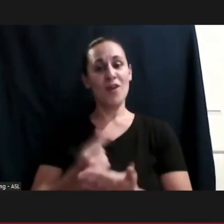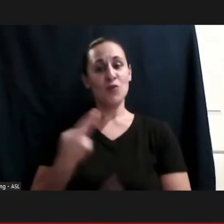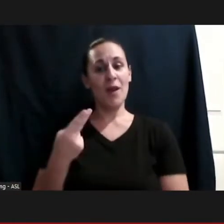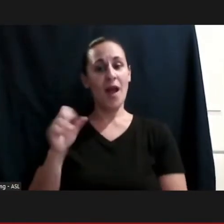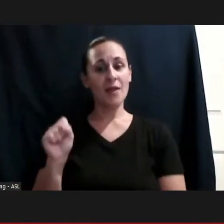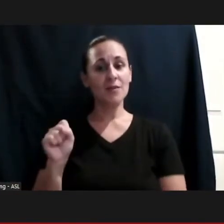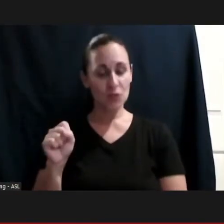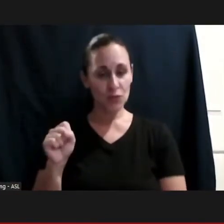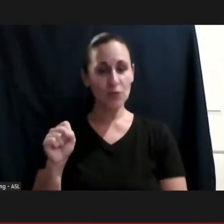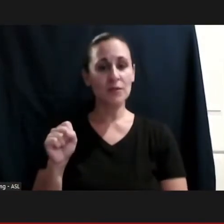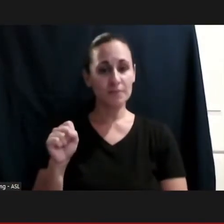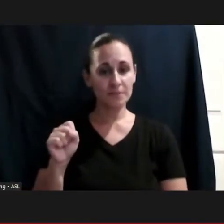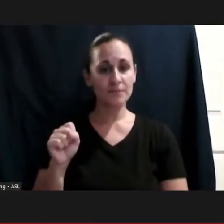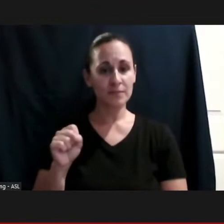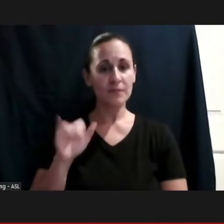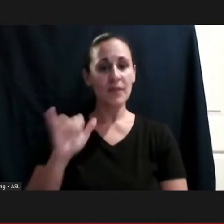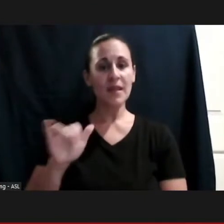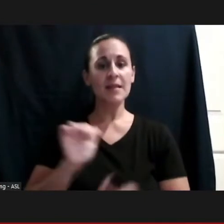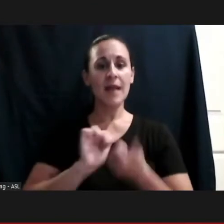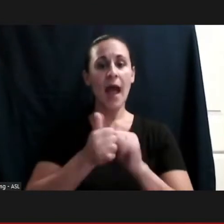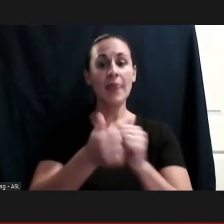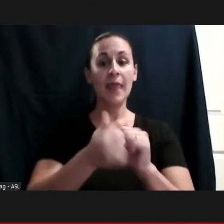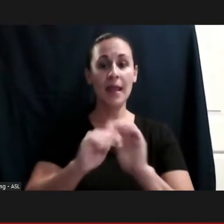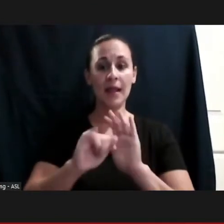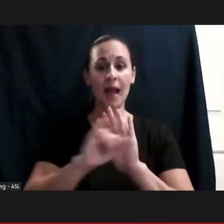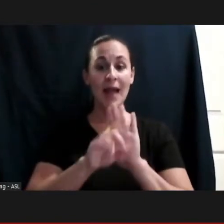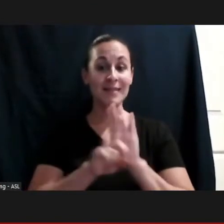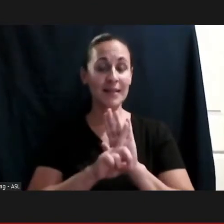this athletic identity turned into something I wanted to pursue.